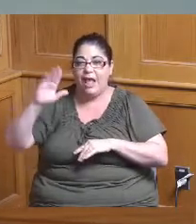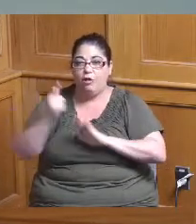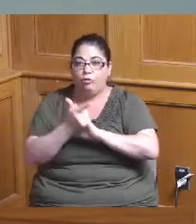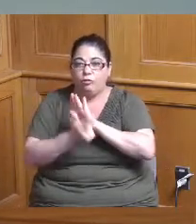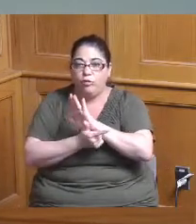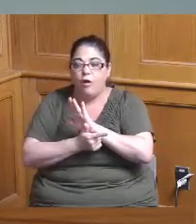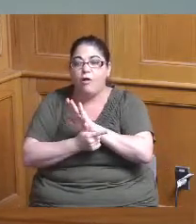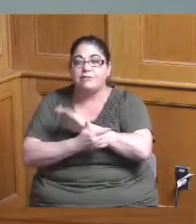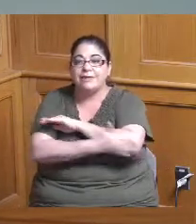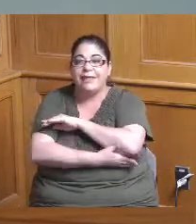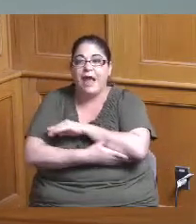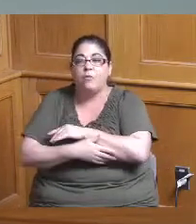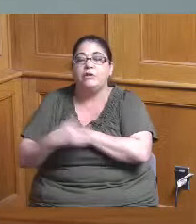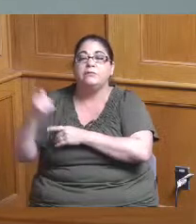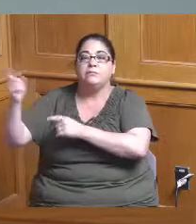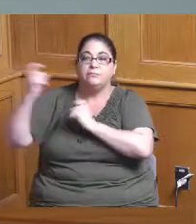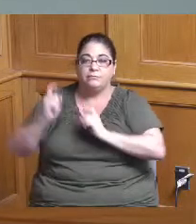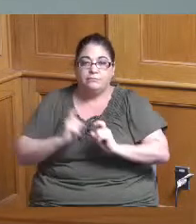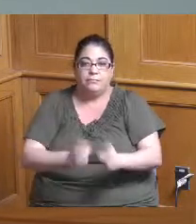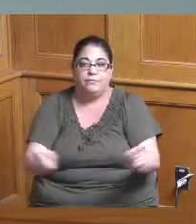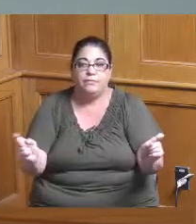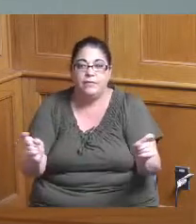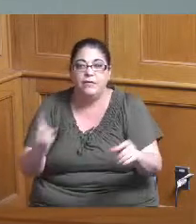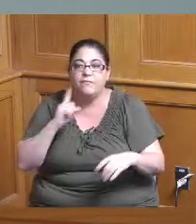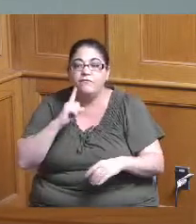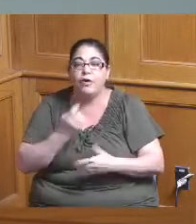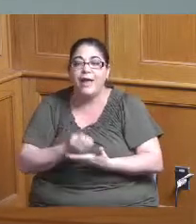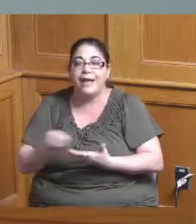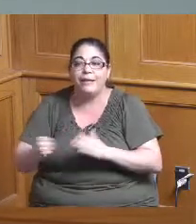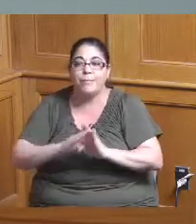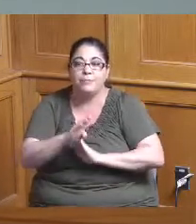provide grants loans and other programs for economic development purposes so